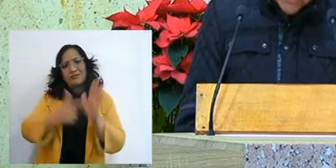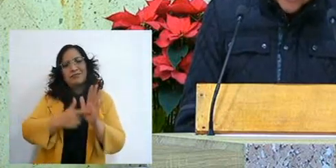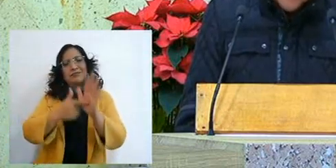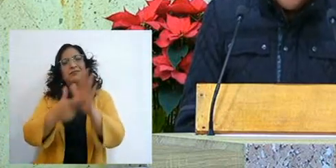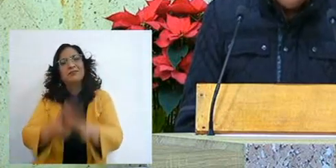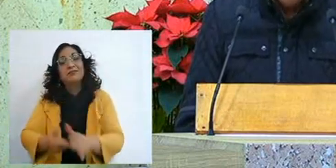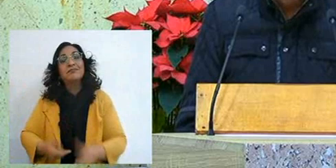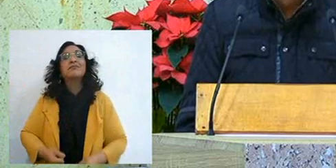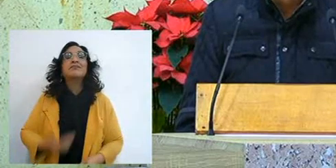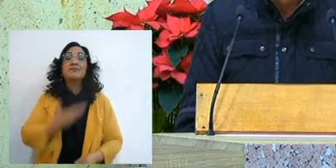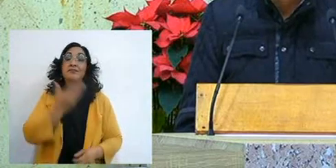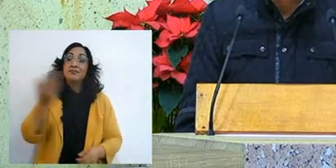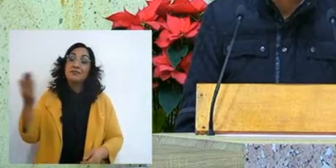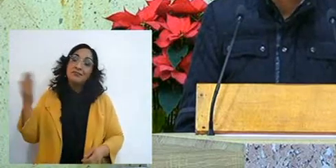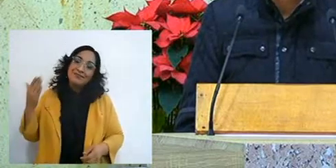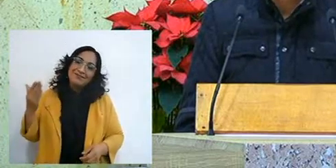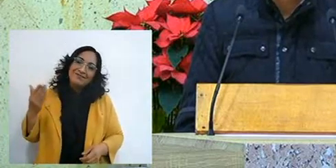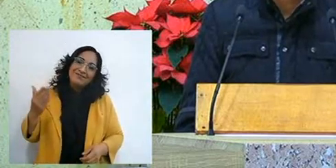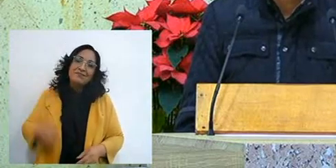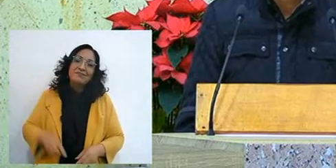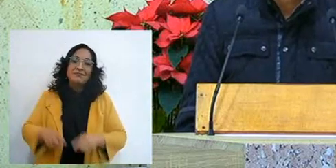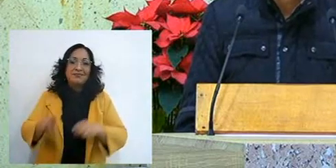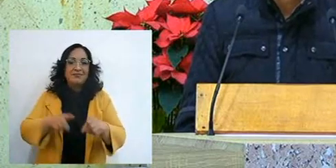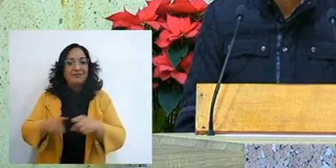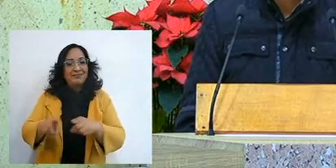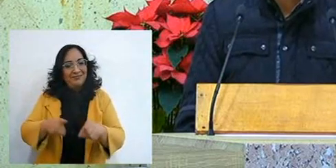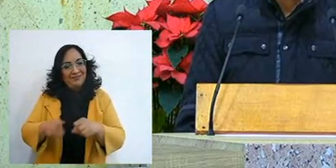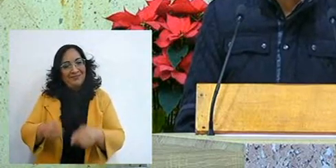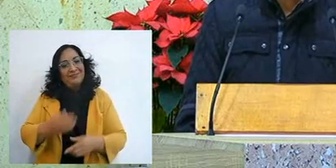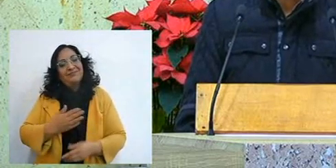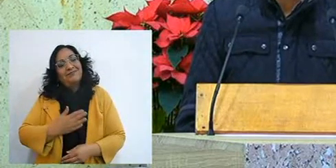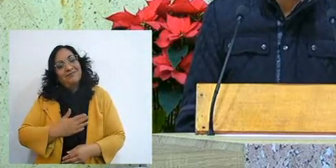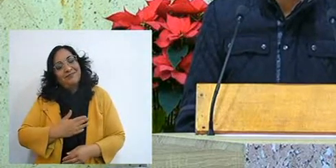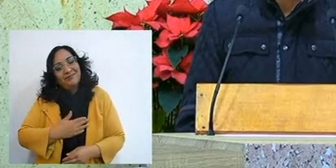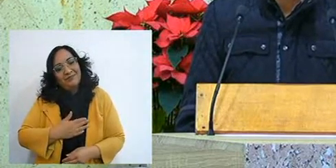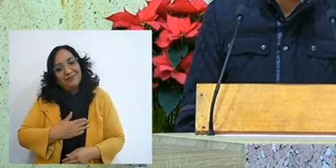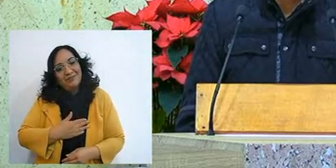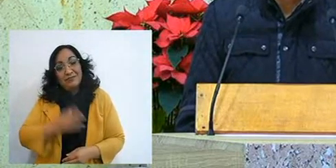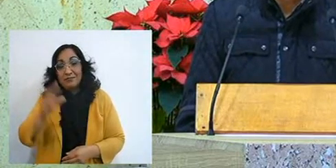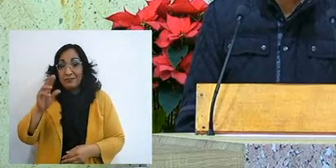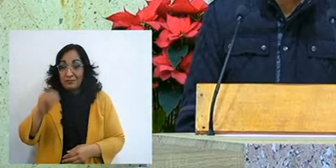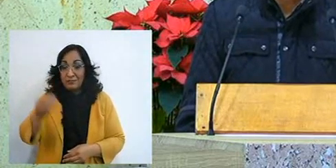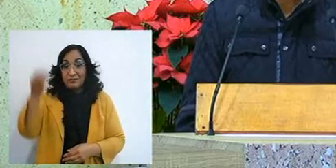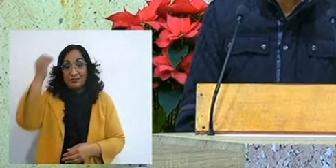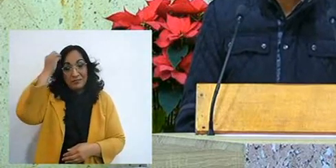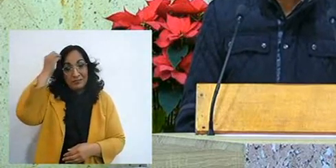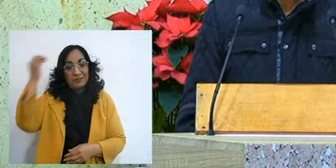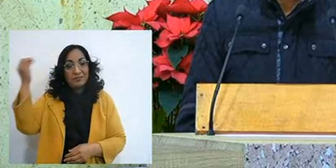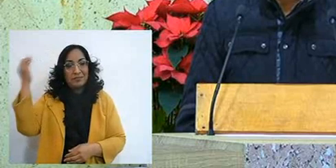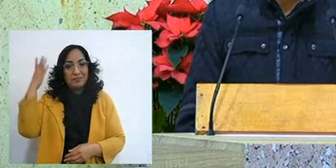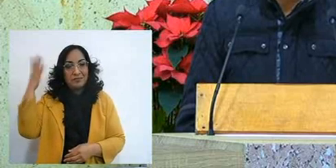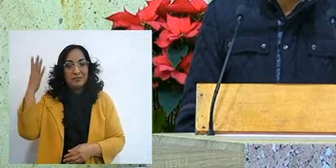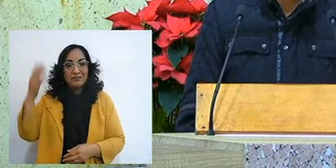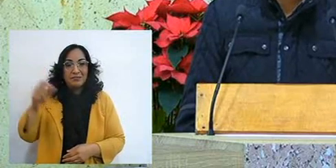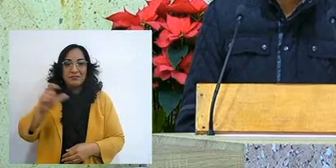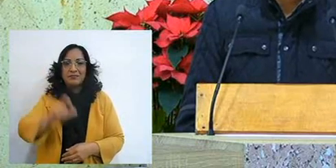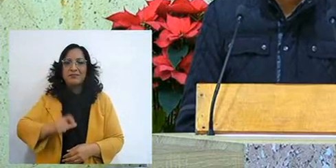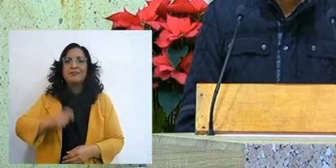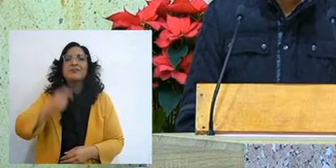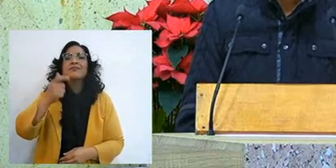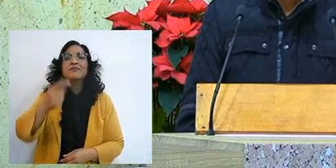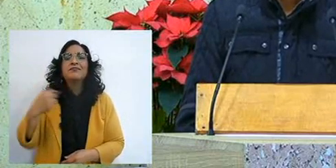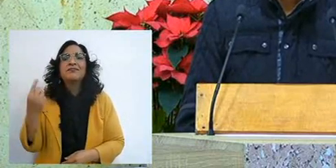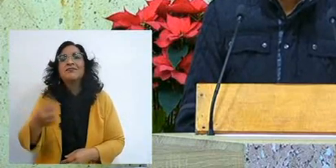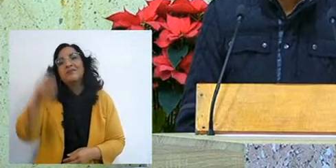So, my brethens, let us not forget who God is,